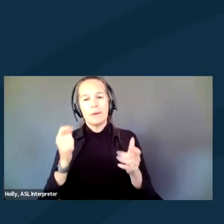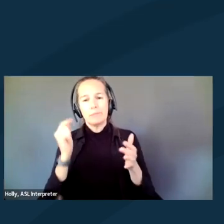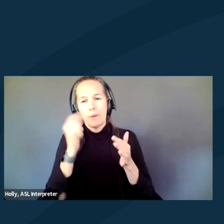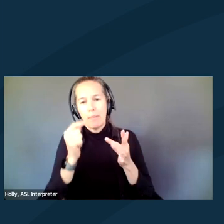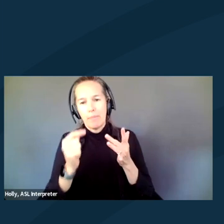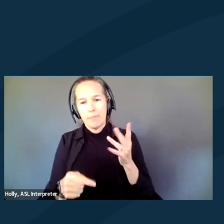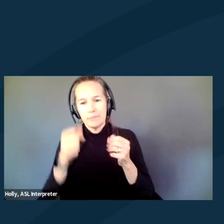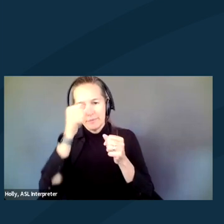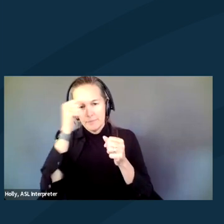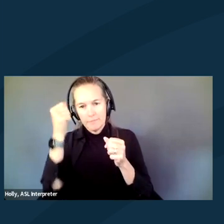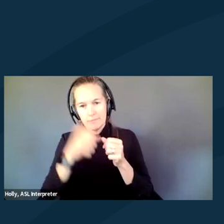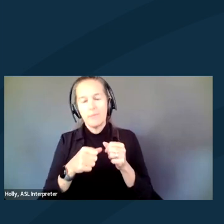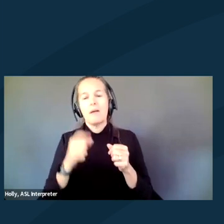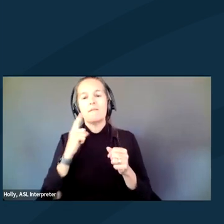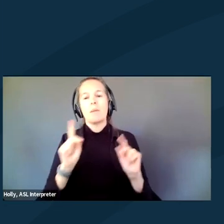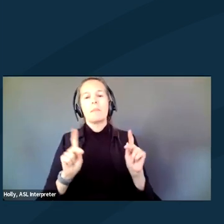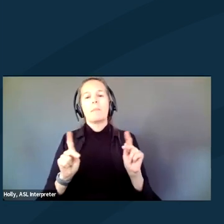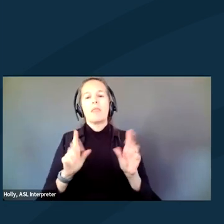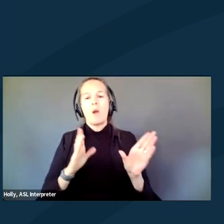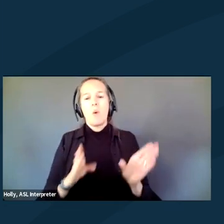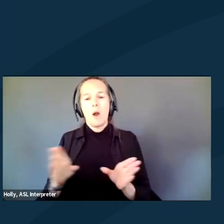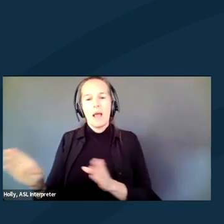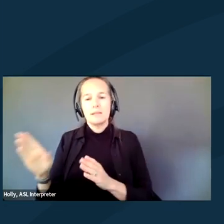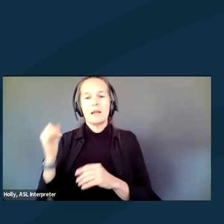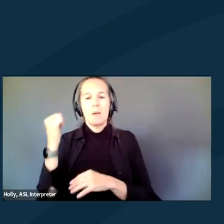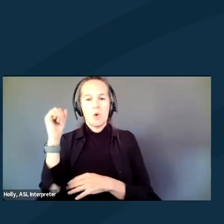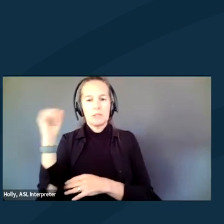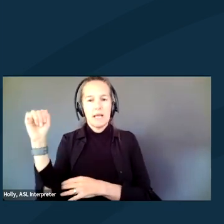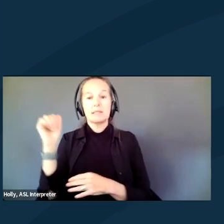For folks who are organizing protests, it is imperative